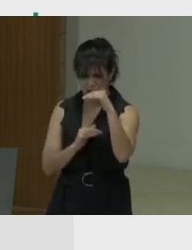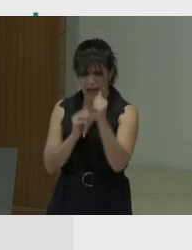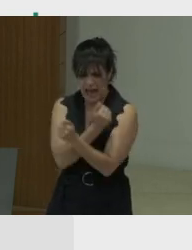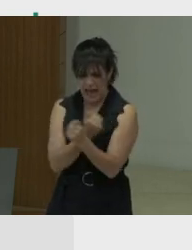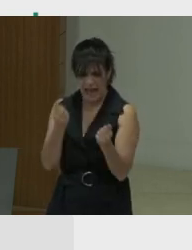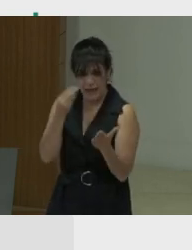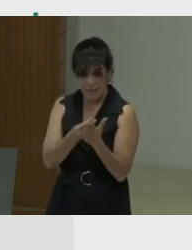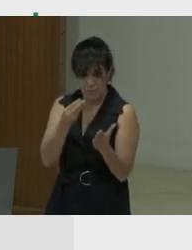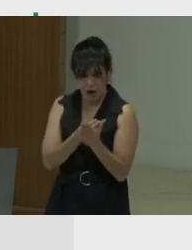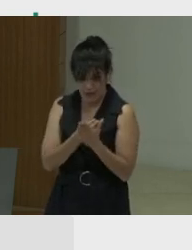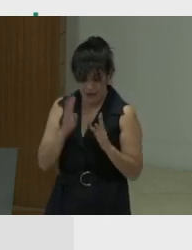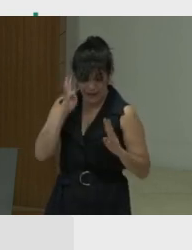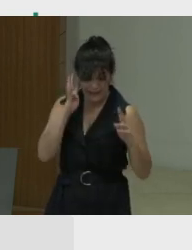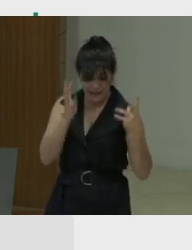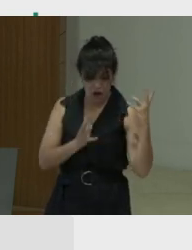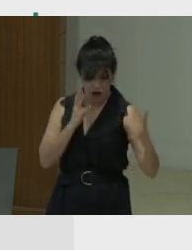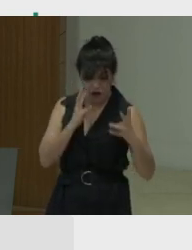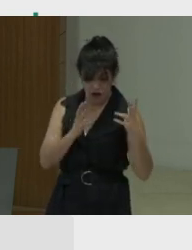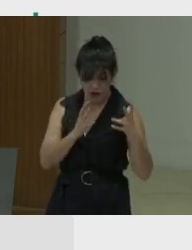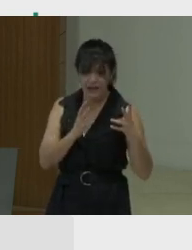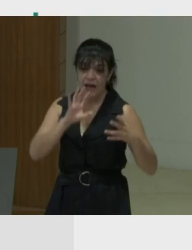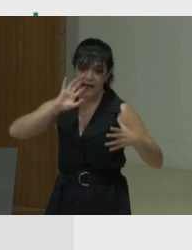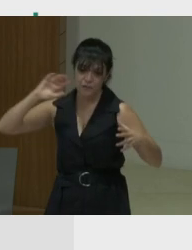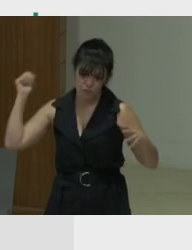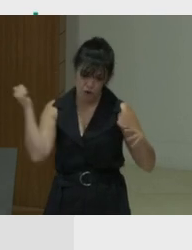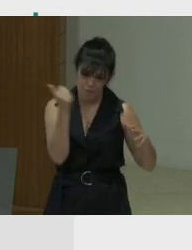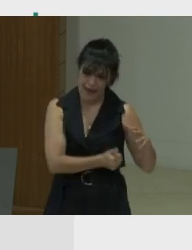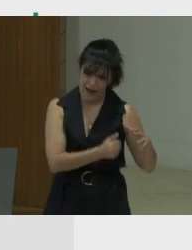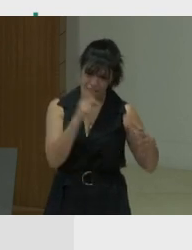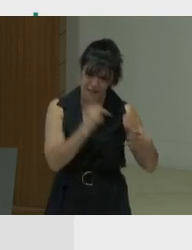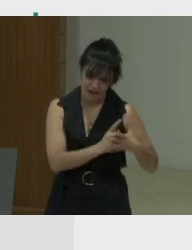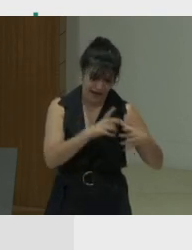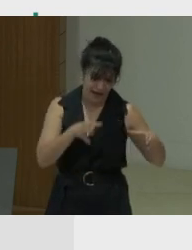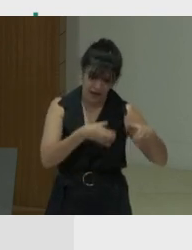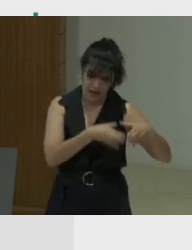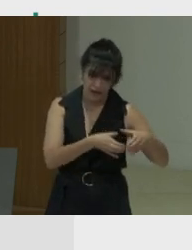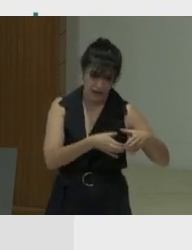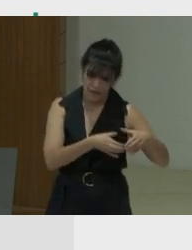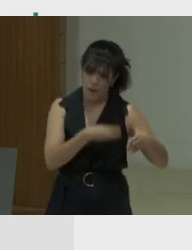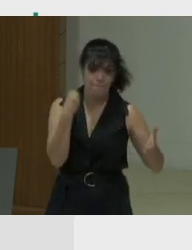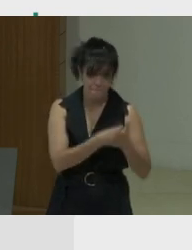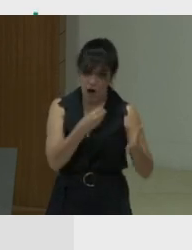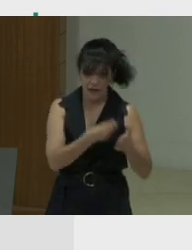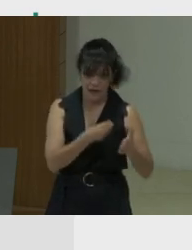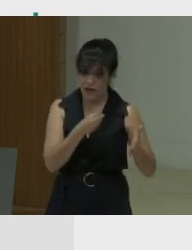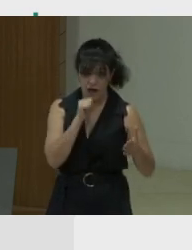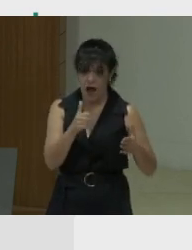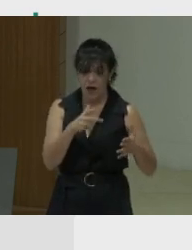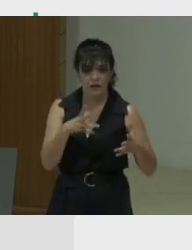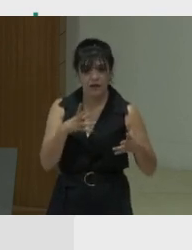that is generated is put back for the purposes of the organization. So the money is not put into the purposes of someone's pockets.